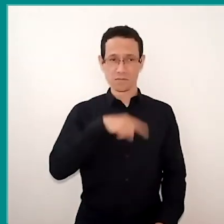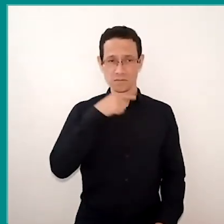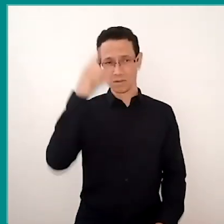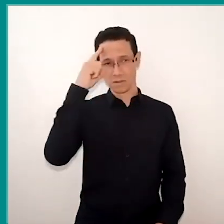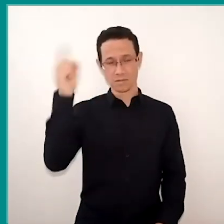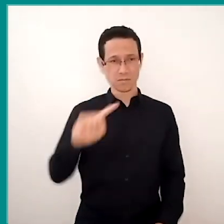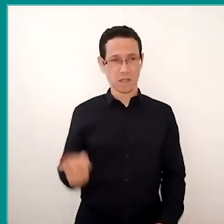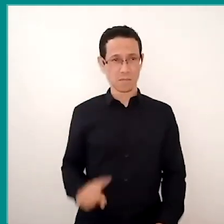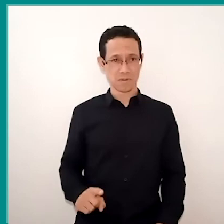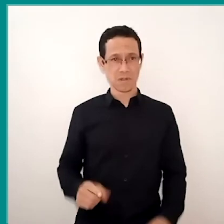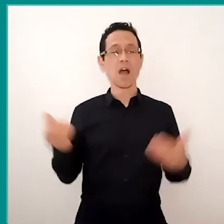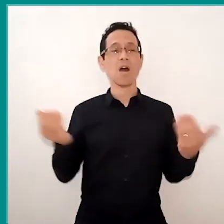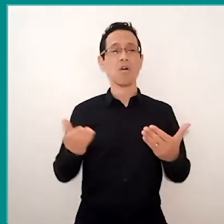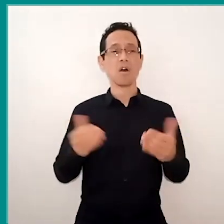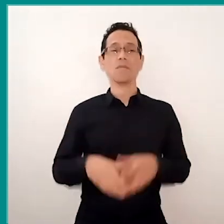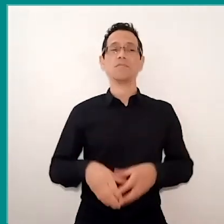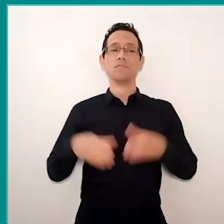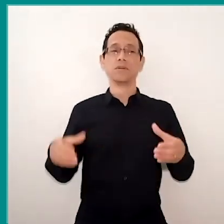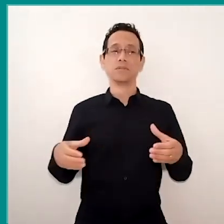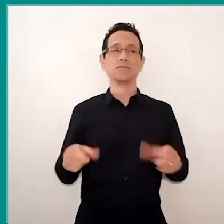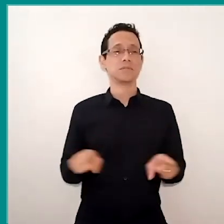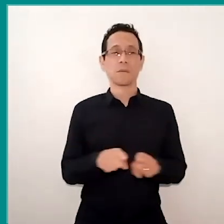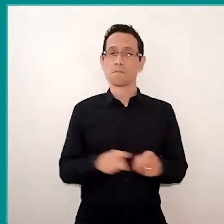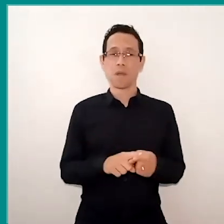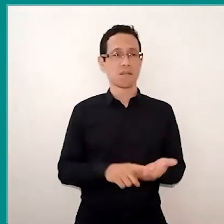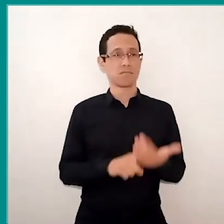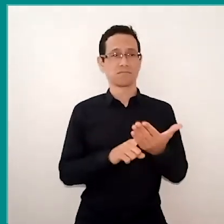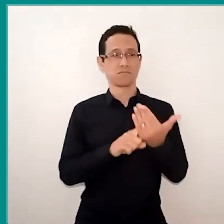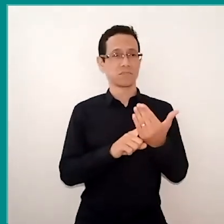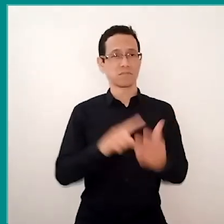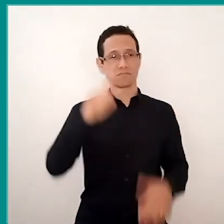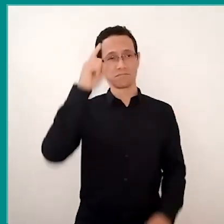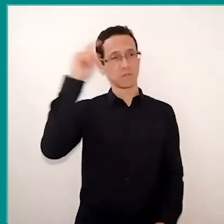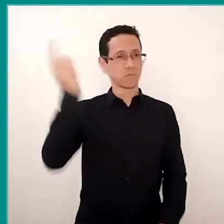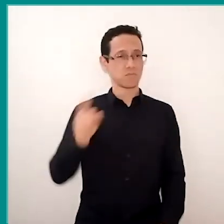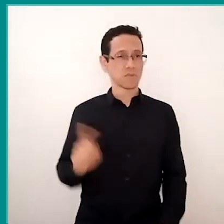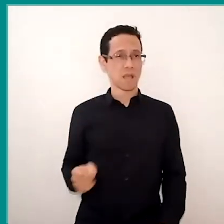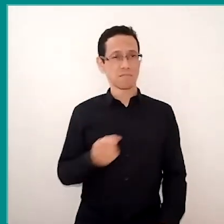we now have a mass digitally illiterate. This digital literacy that now too